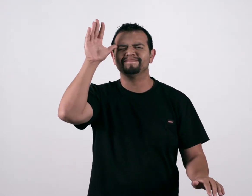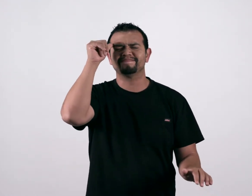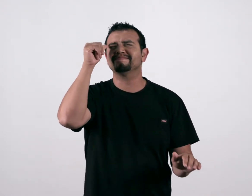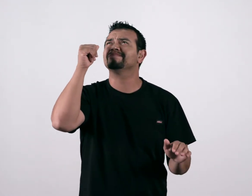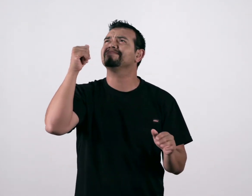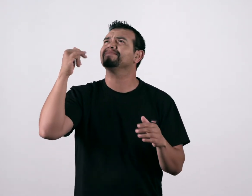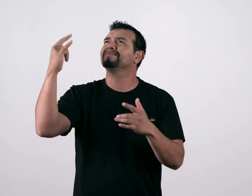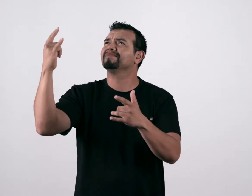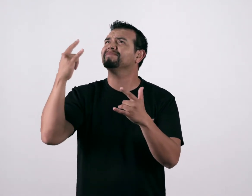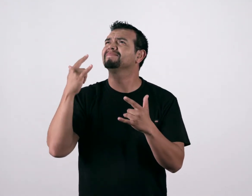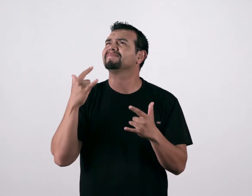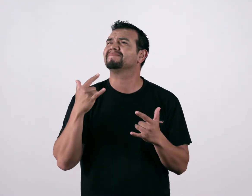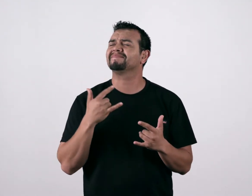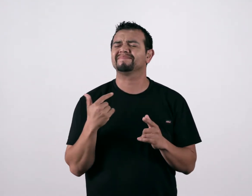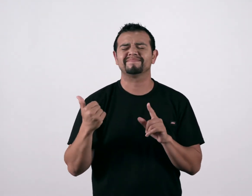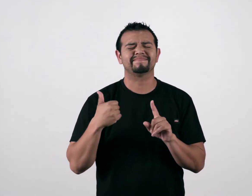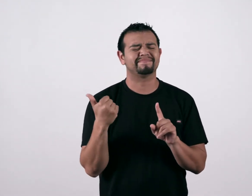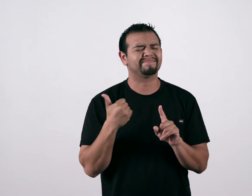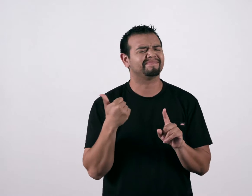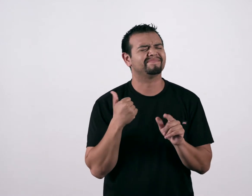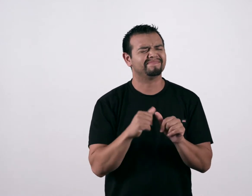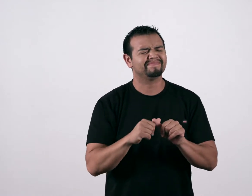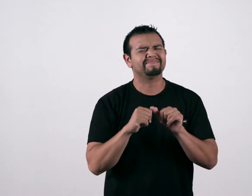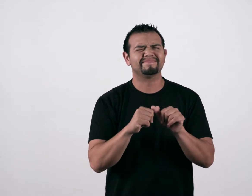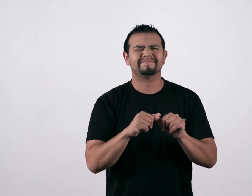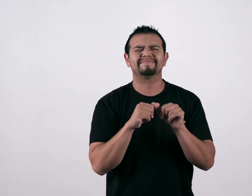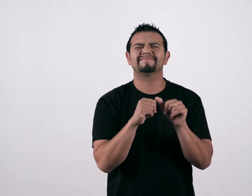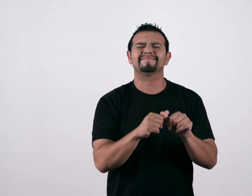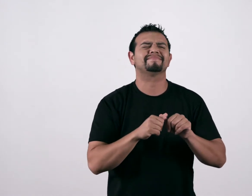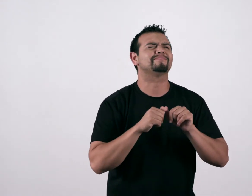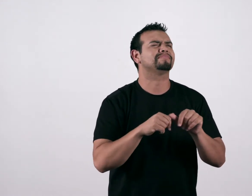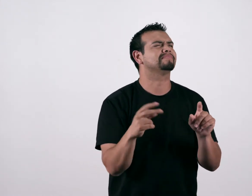Your love will never stop chasing after me